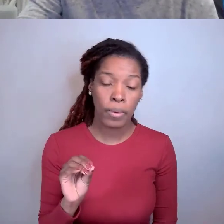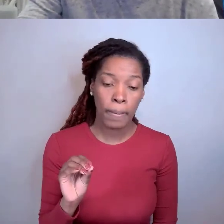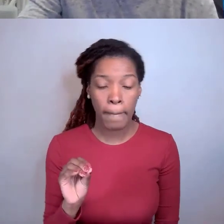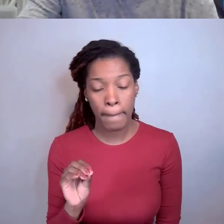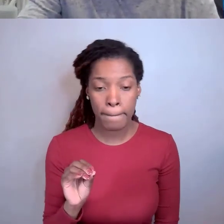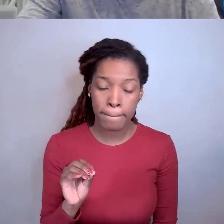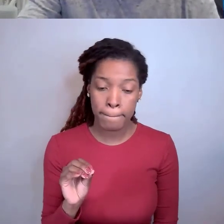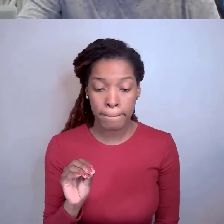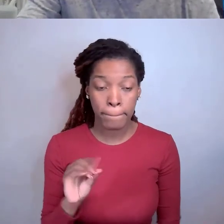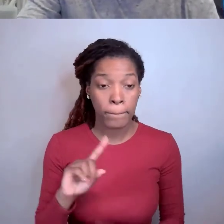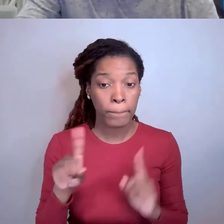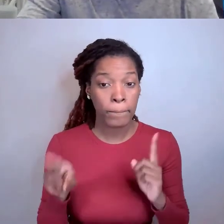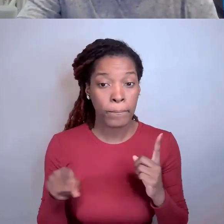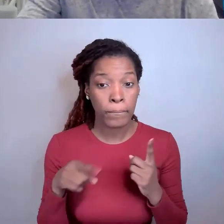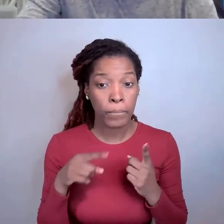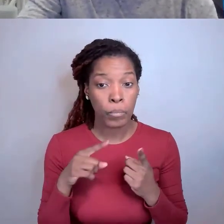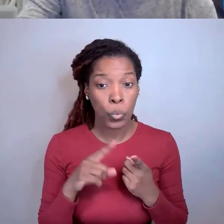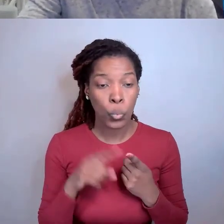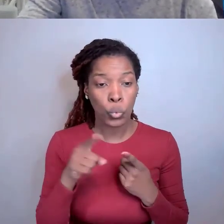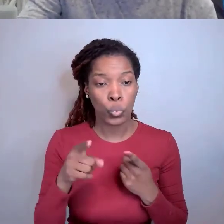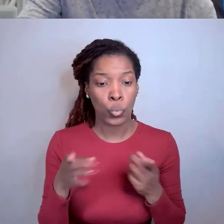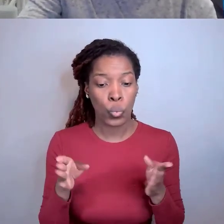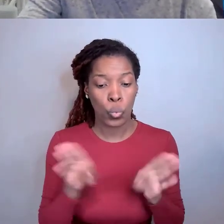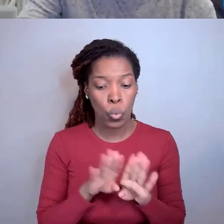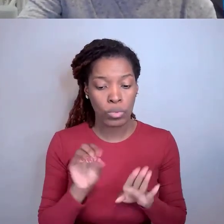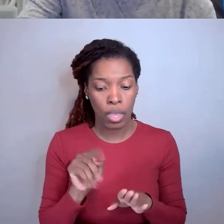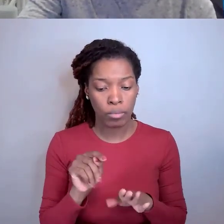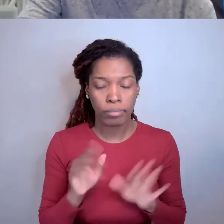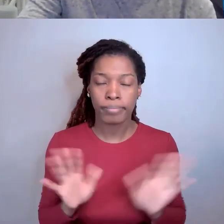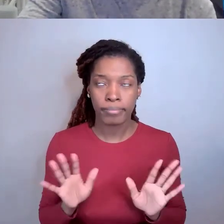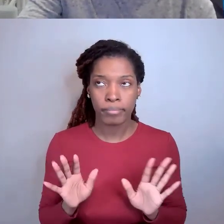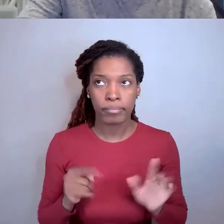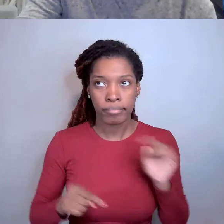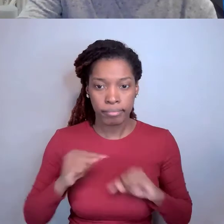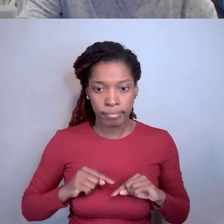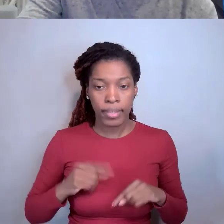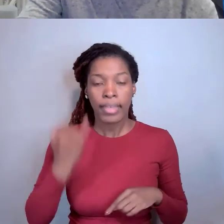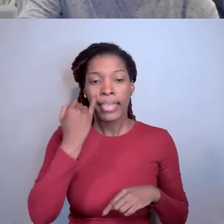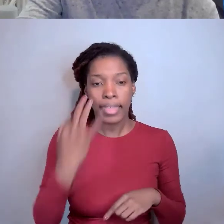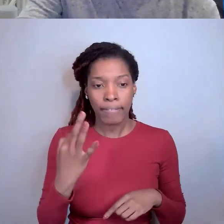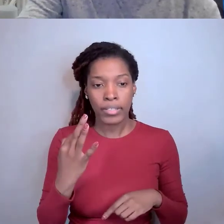When you're closing out, like it was in between, you know, and you're ...